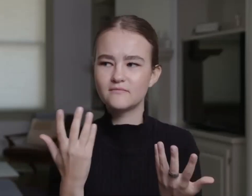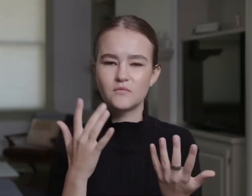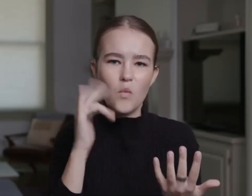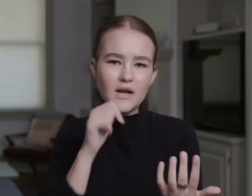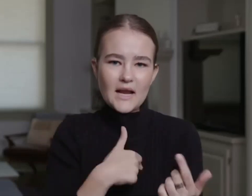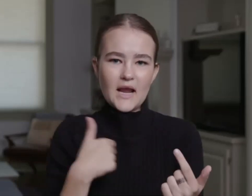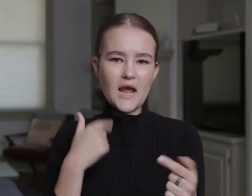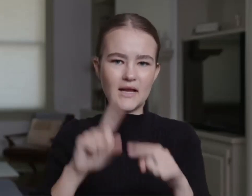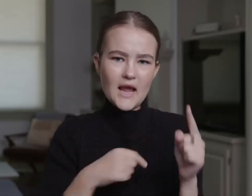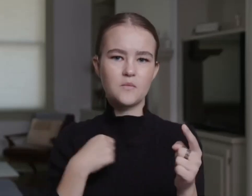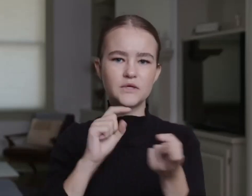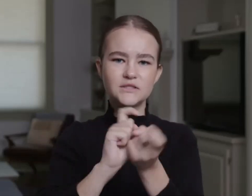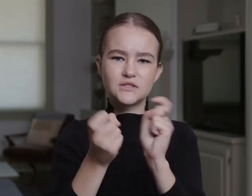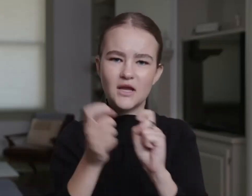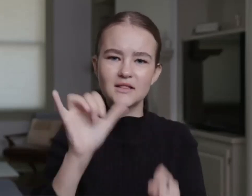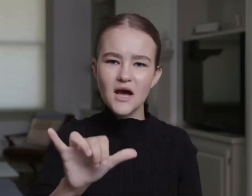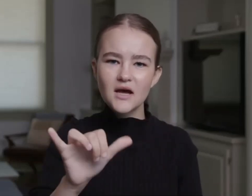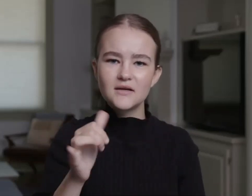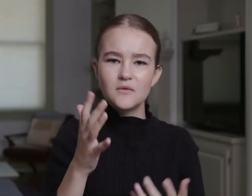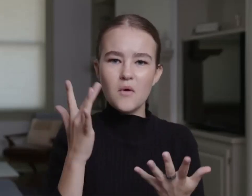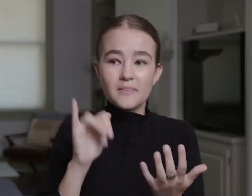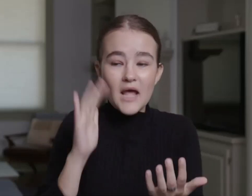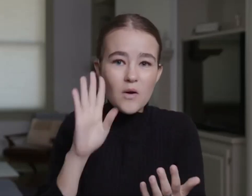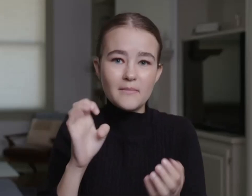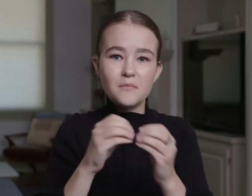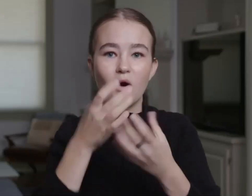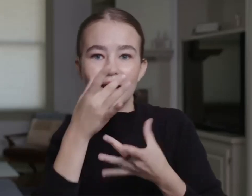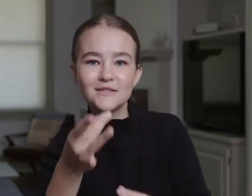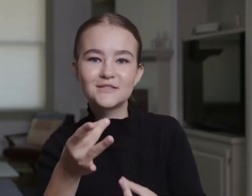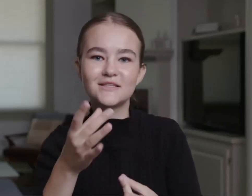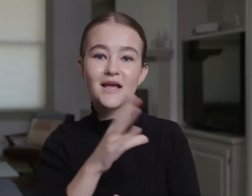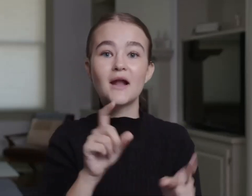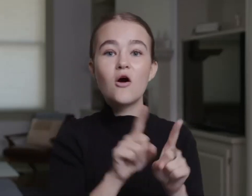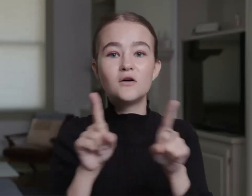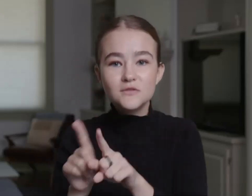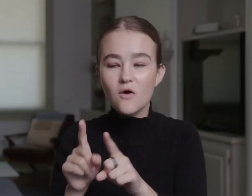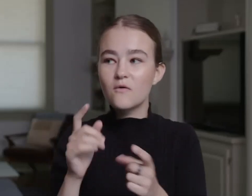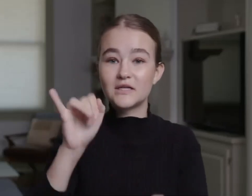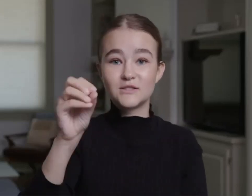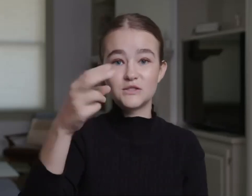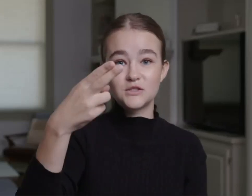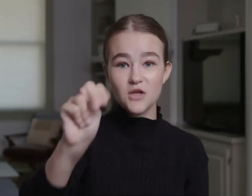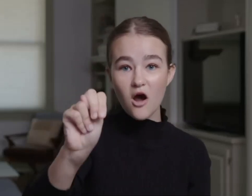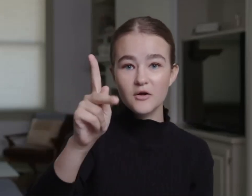suggesting they have a deaf actress for a particular role. I don't know why we can't make changes in scripts and in stories.